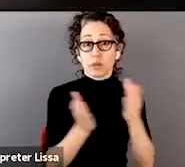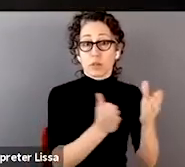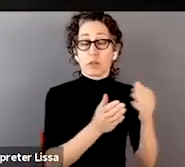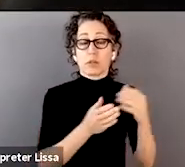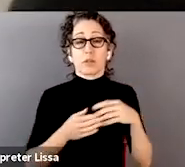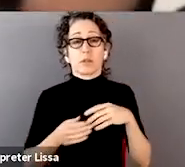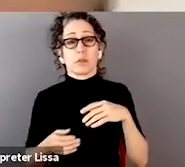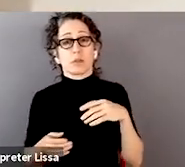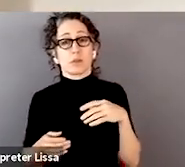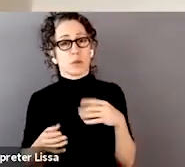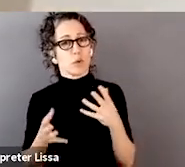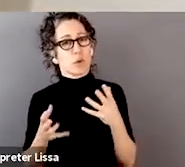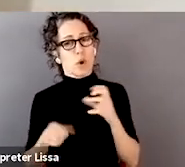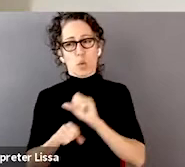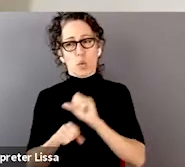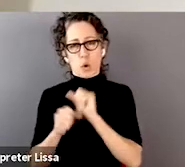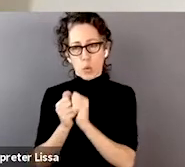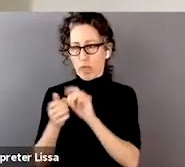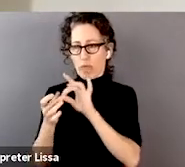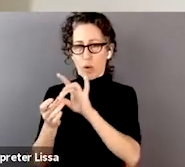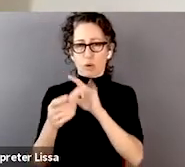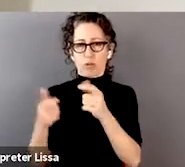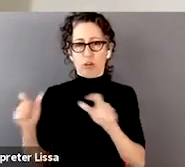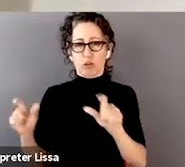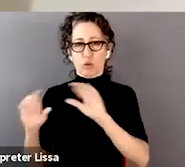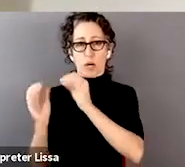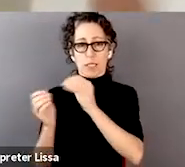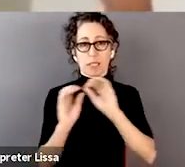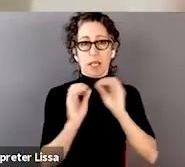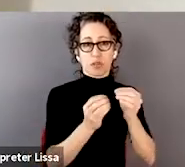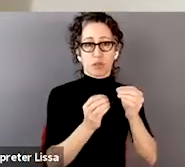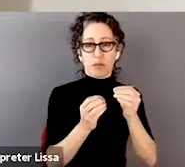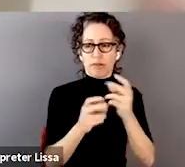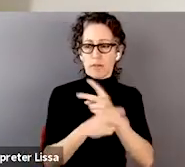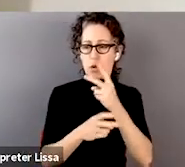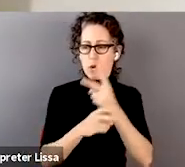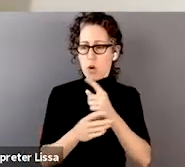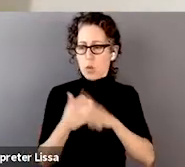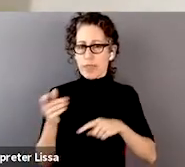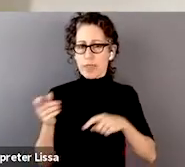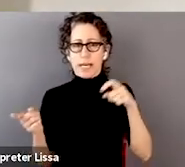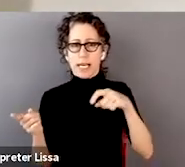what they know they're looking for, right, because I think if we don't have good regulation,